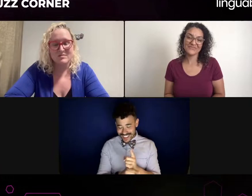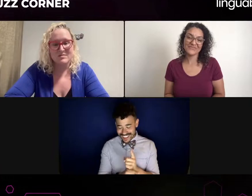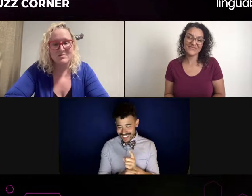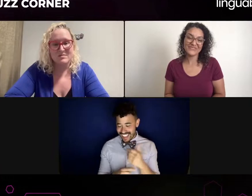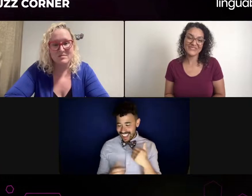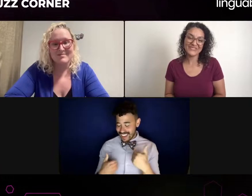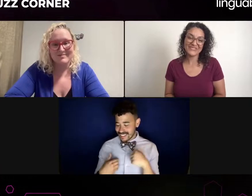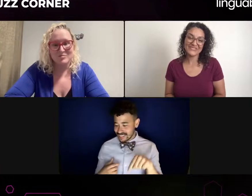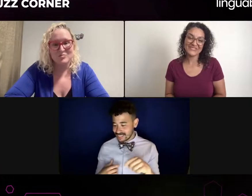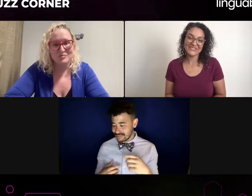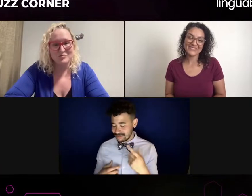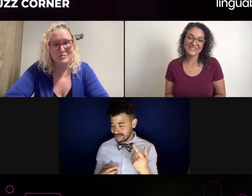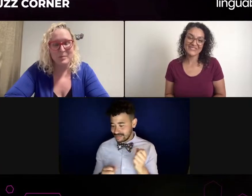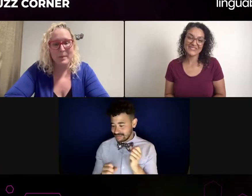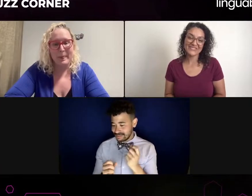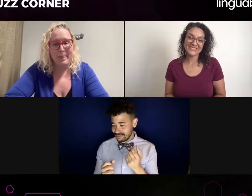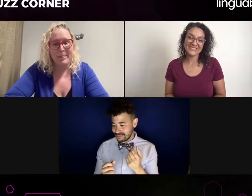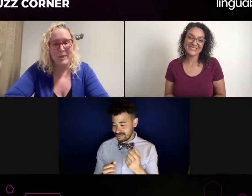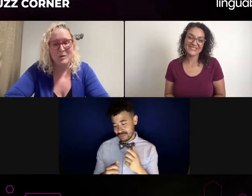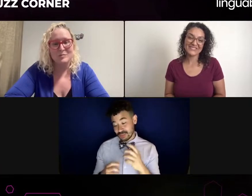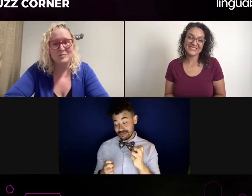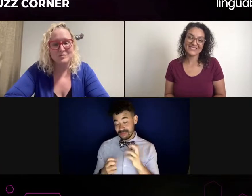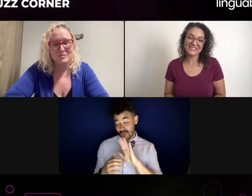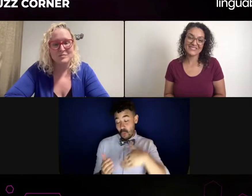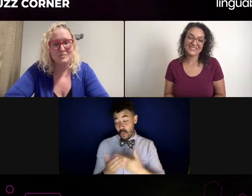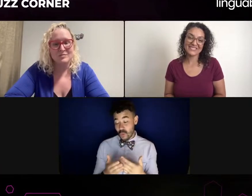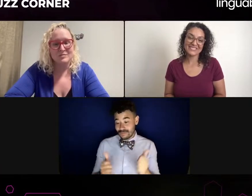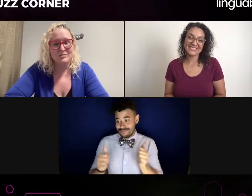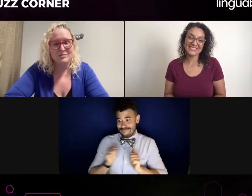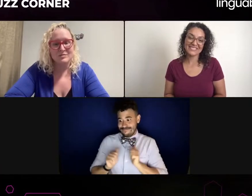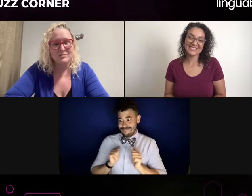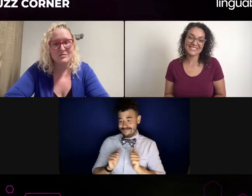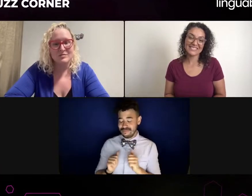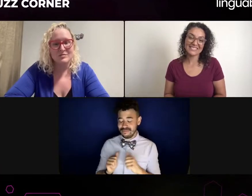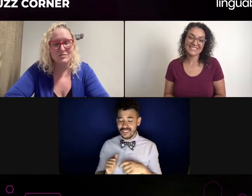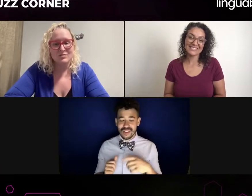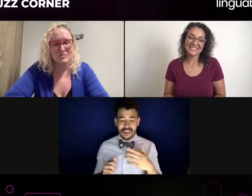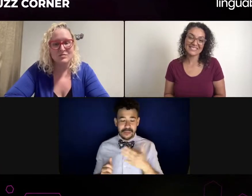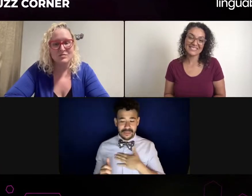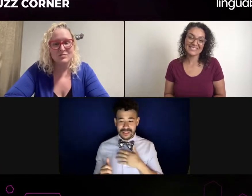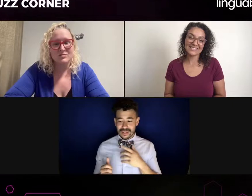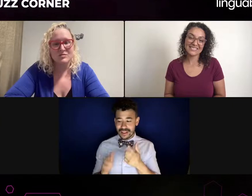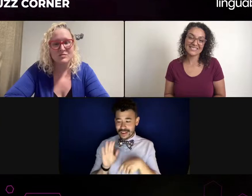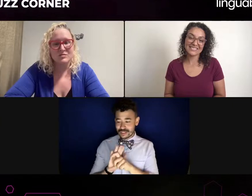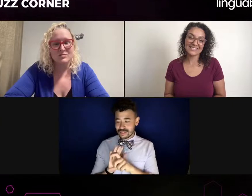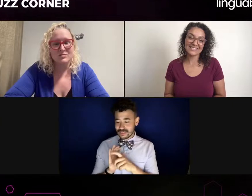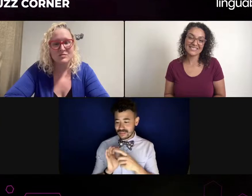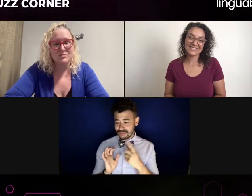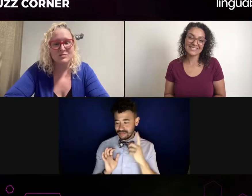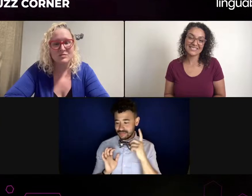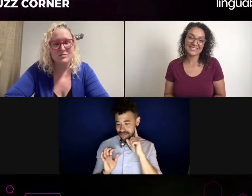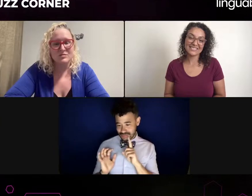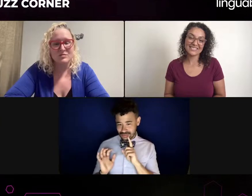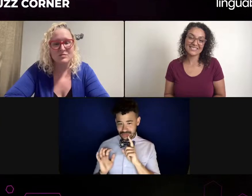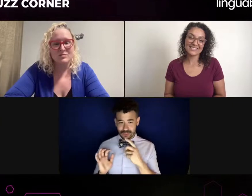Thank you so much for that question. Thank you so much. Thank you so much for this event. This is very fascinating. Yes.